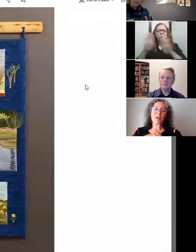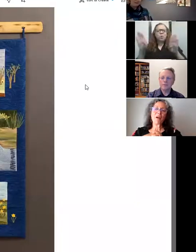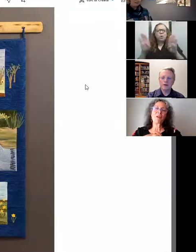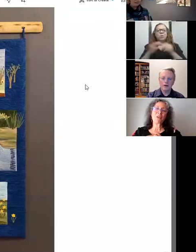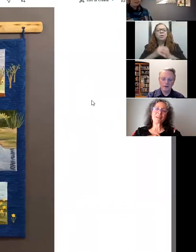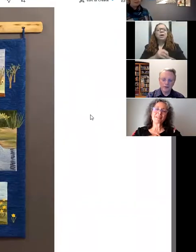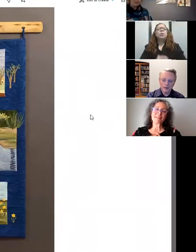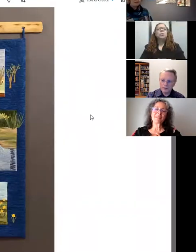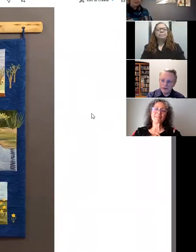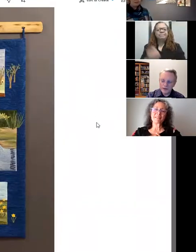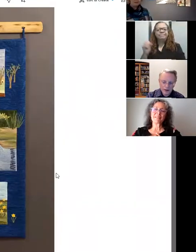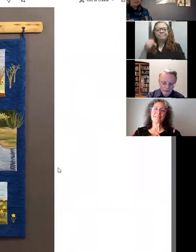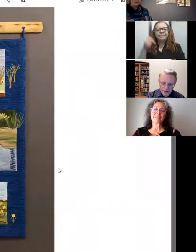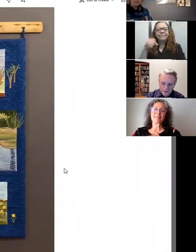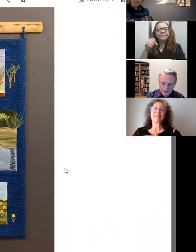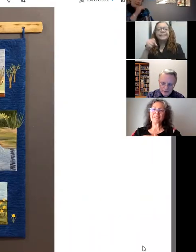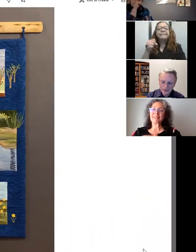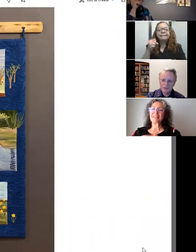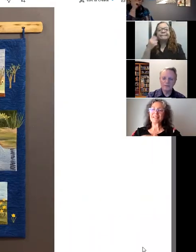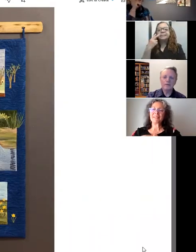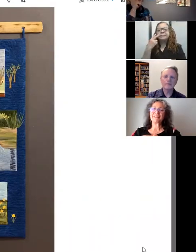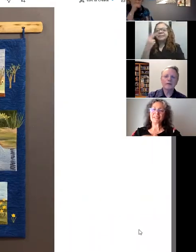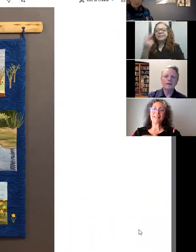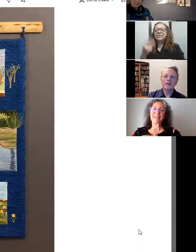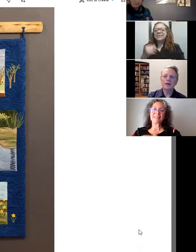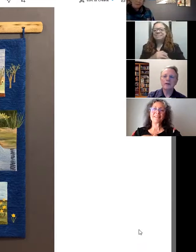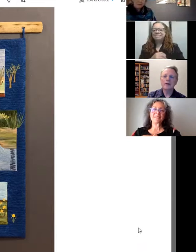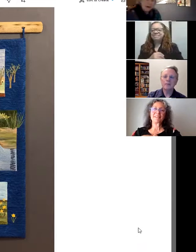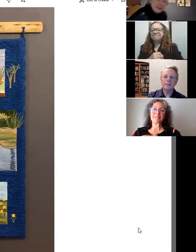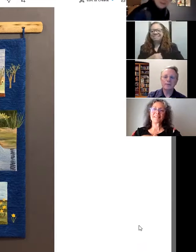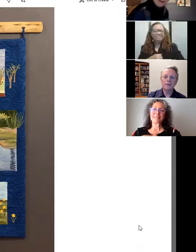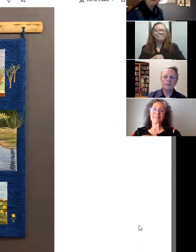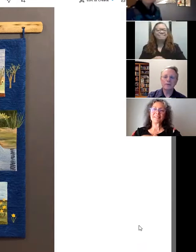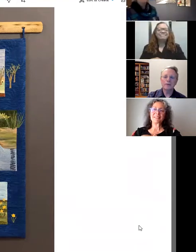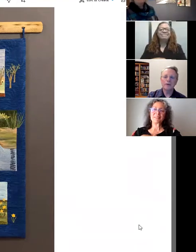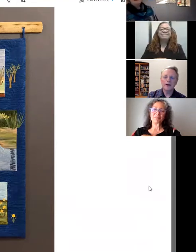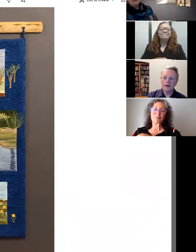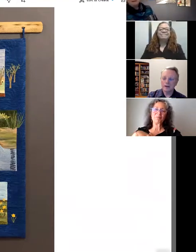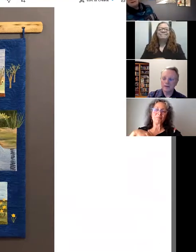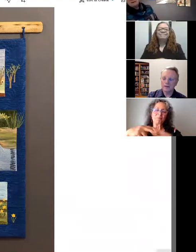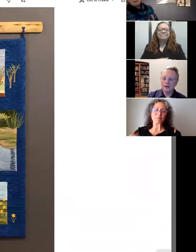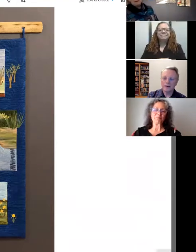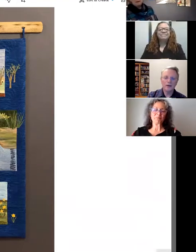Oh yes! Can you see that? I don't see... yes, yes, yes, okay!